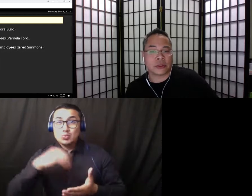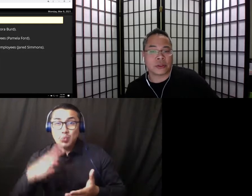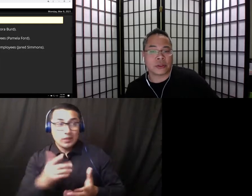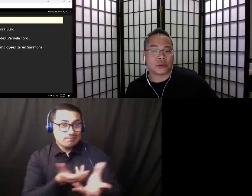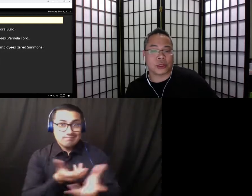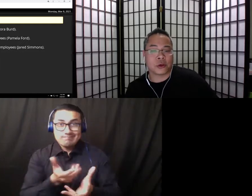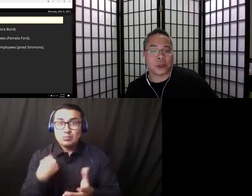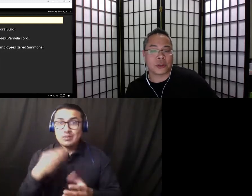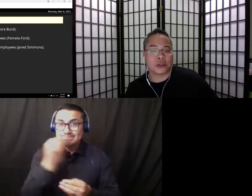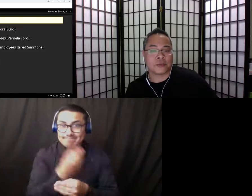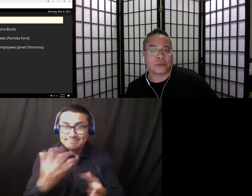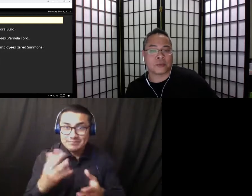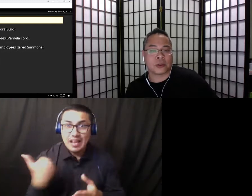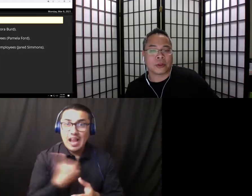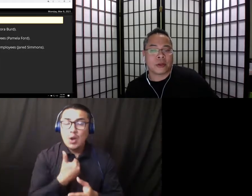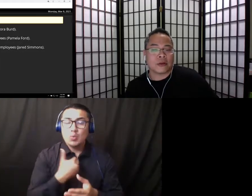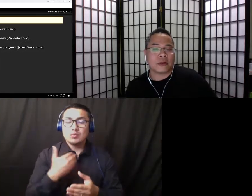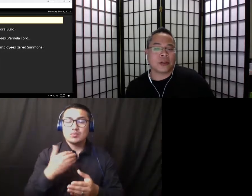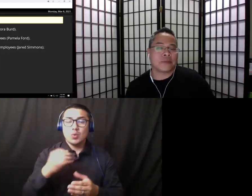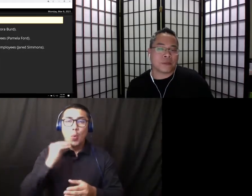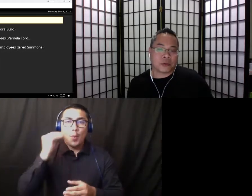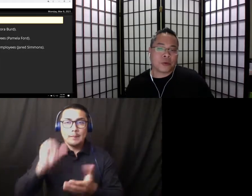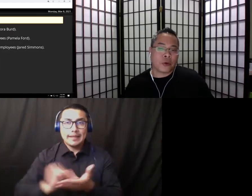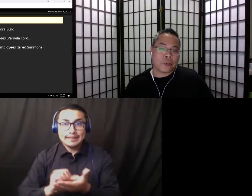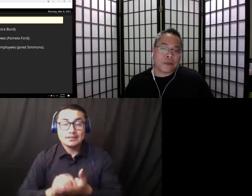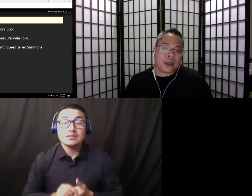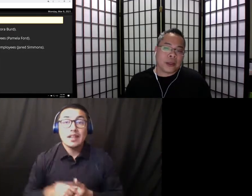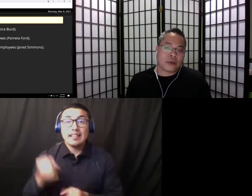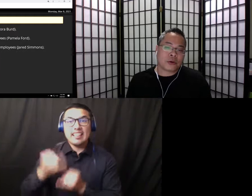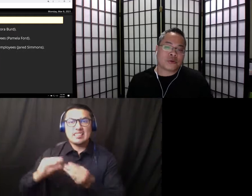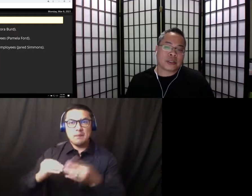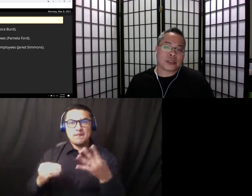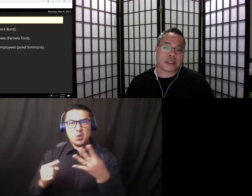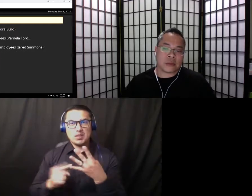and Student Guide homepage. Finally, number four, at the most recent Senate meeting,